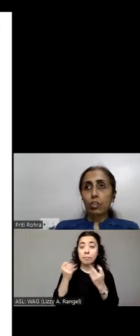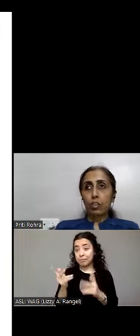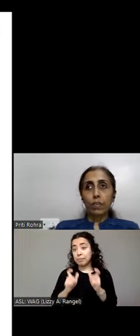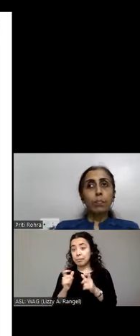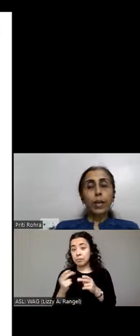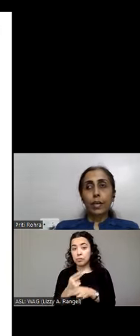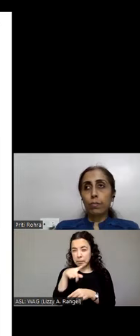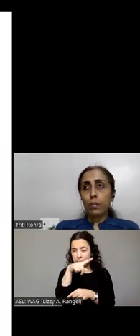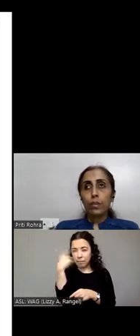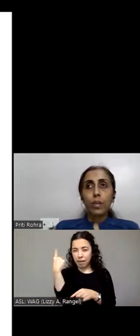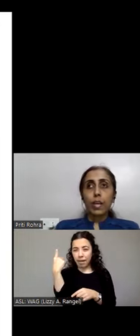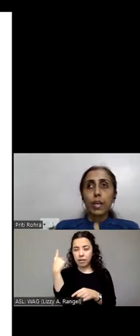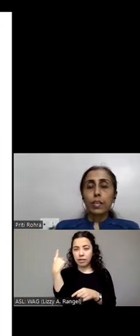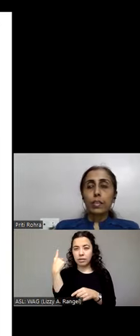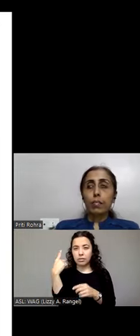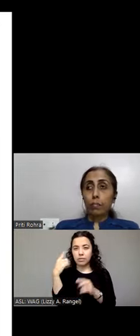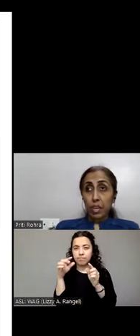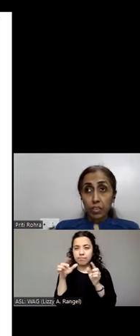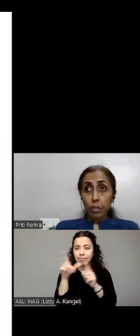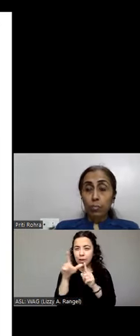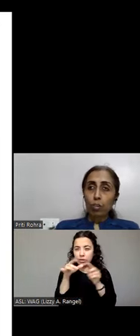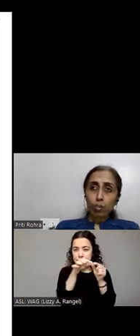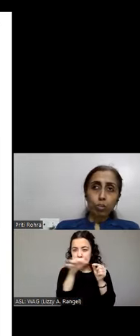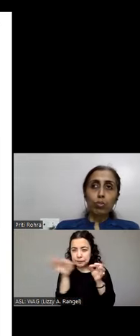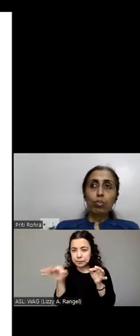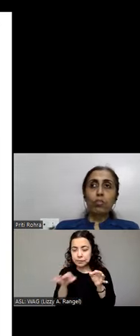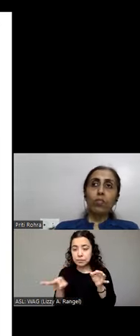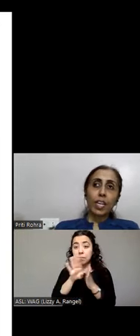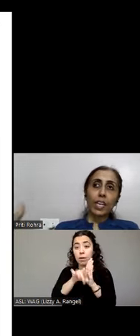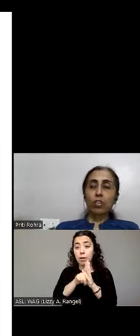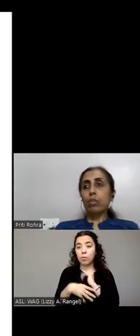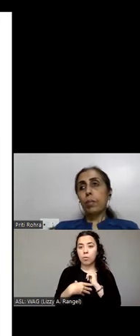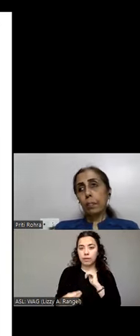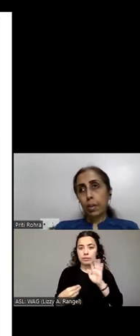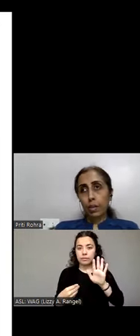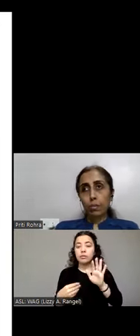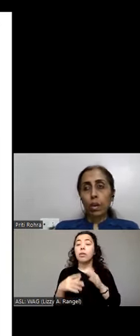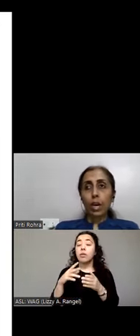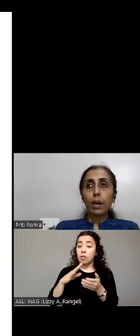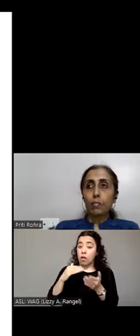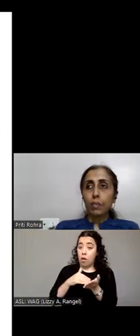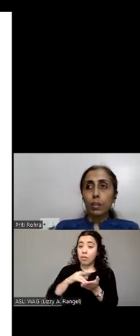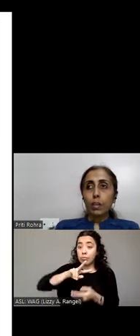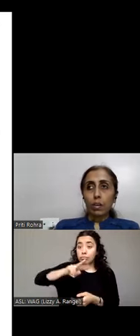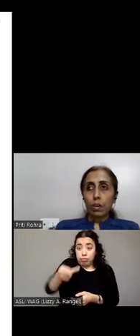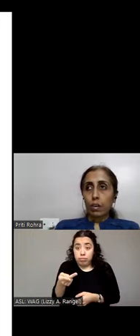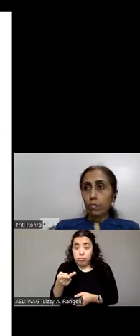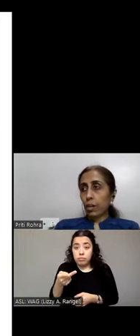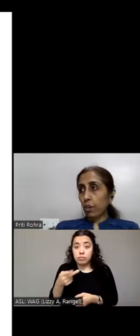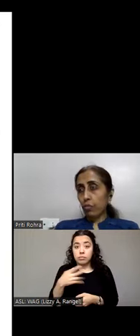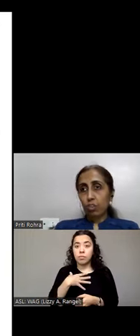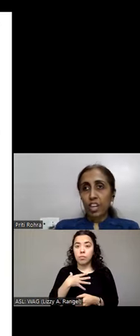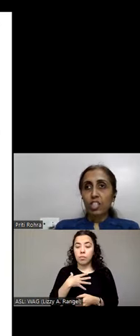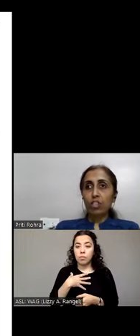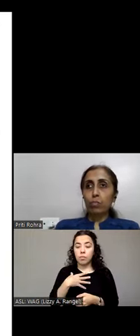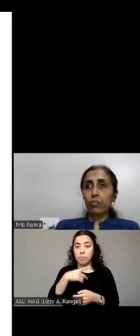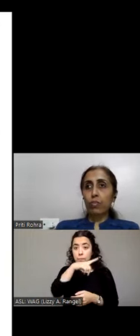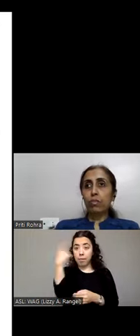on a white background and when use white text on a black background. I'm one of those who prefers